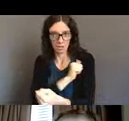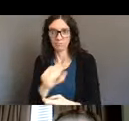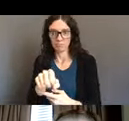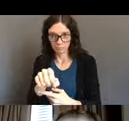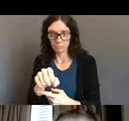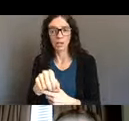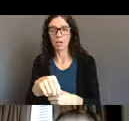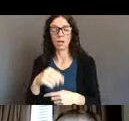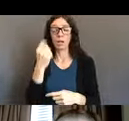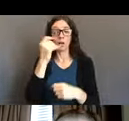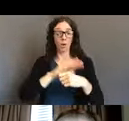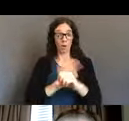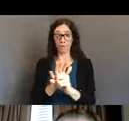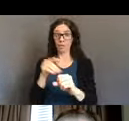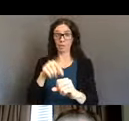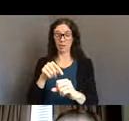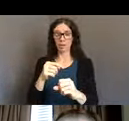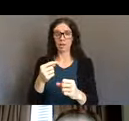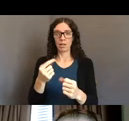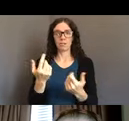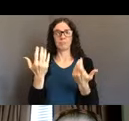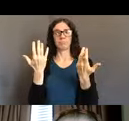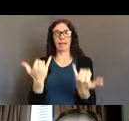but what perfect timing at the 30-year anniversary to remind us how we got here.